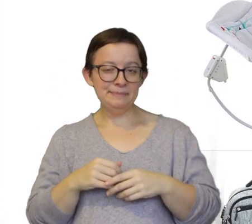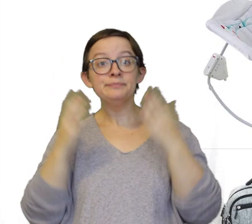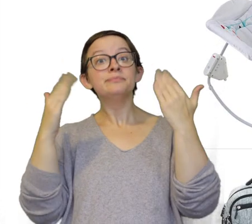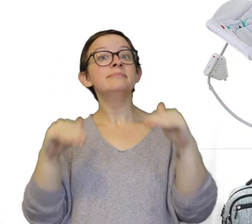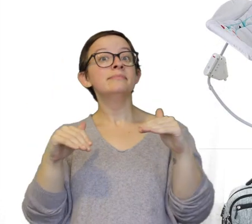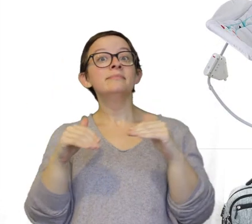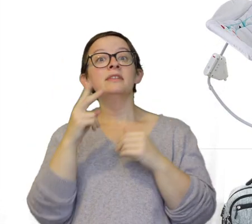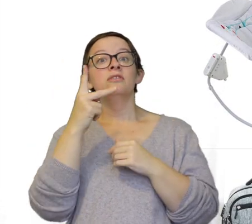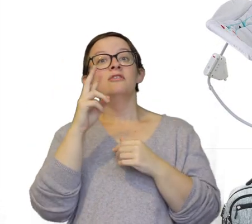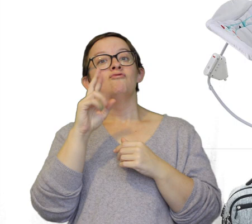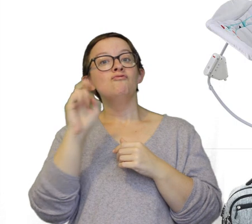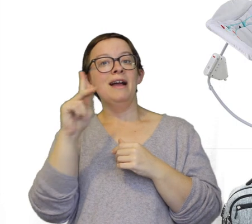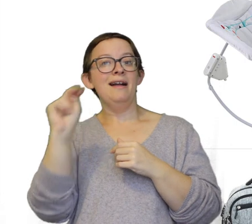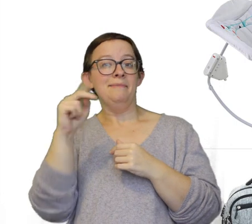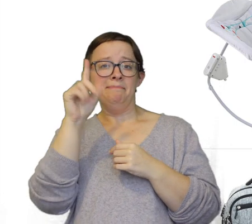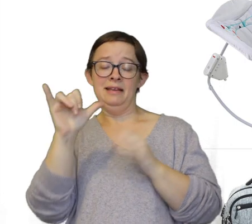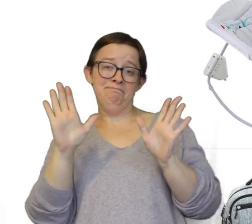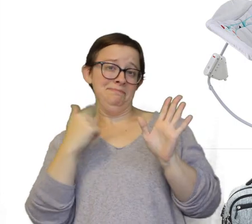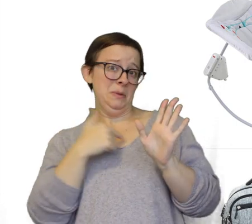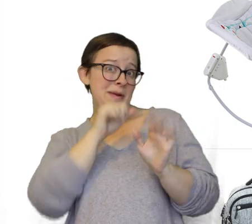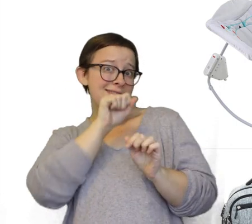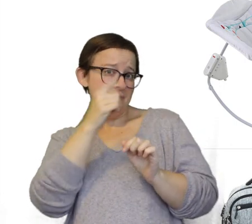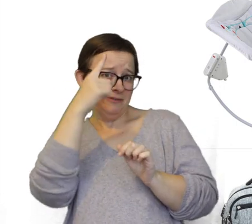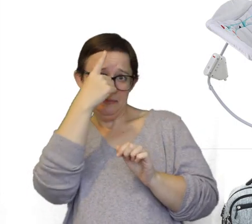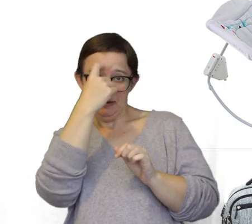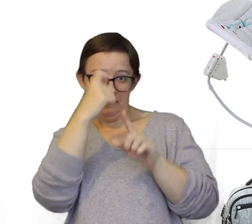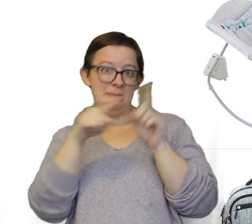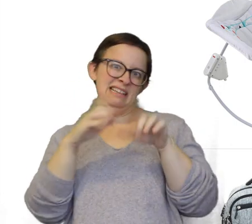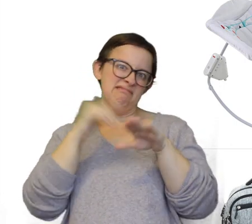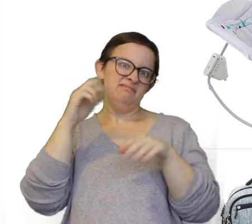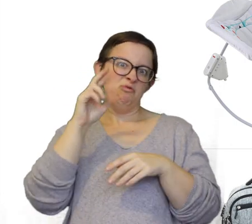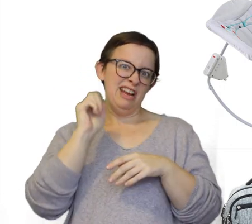Next is it rock n' play. We did love ours for Mikko but they are on recall.